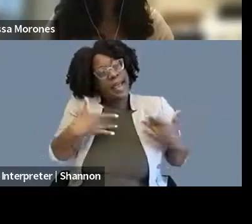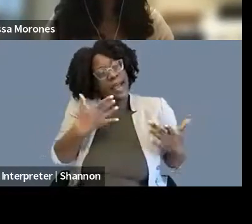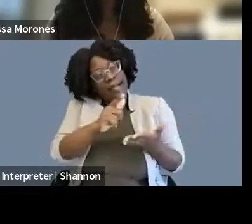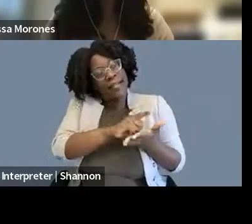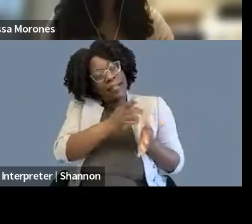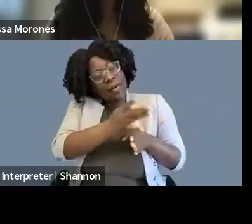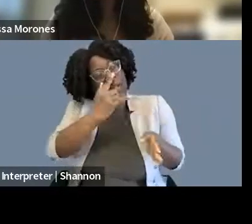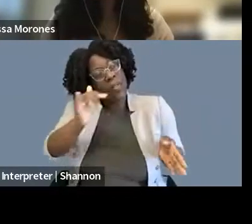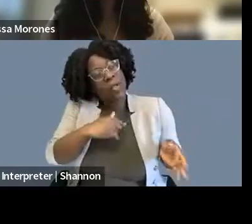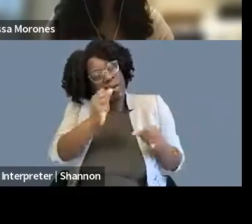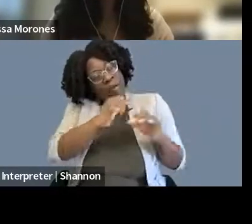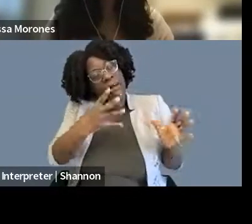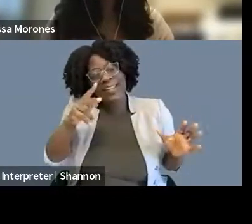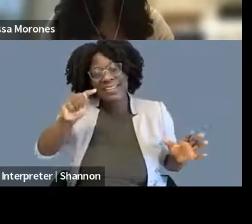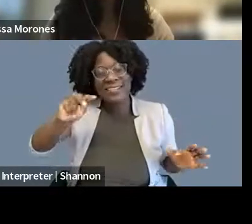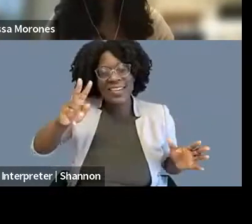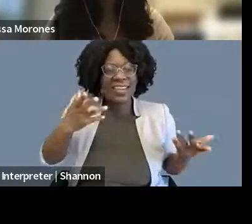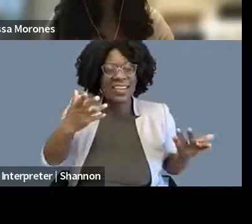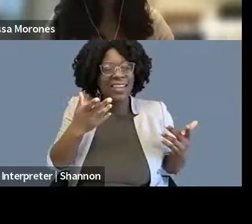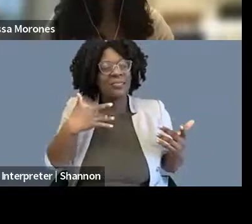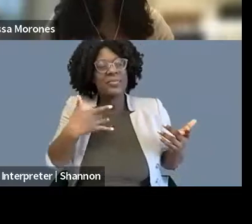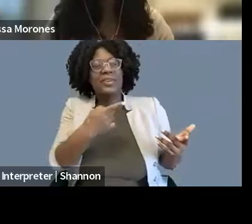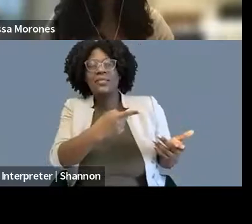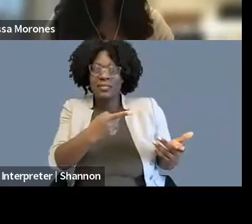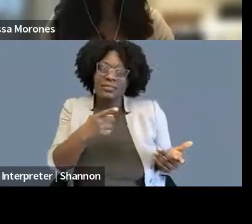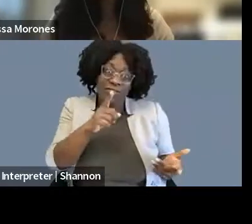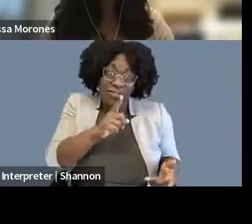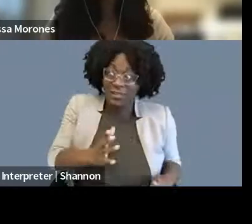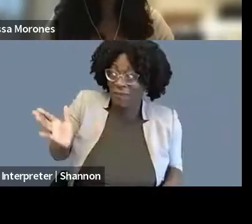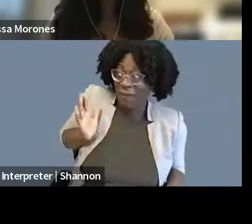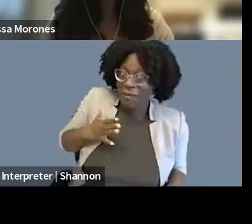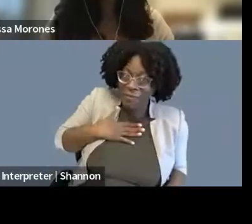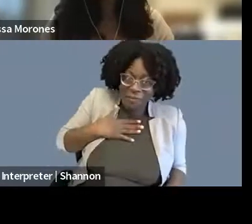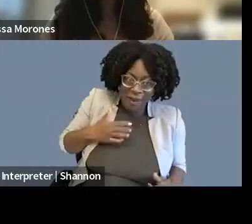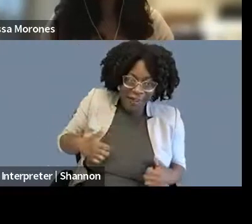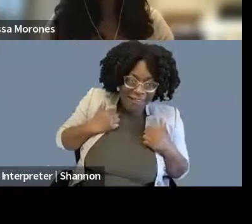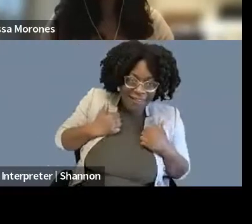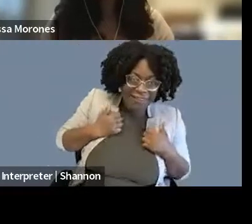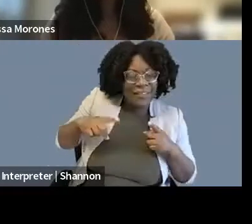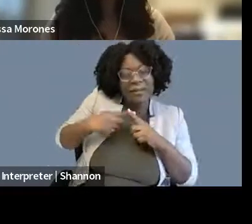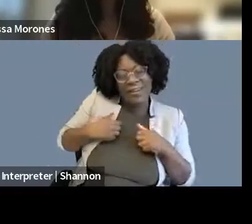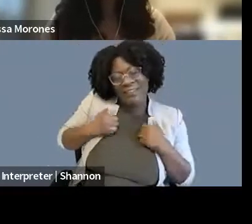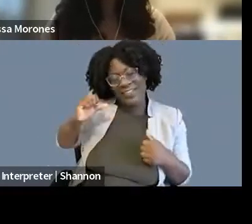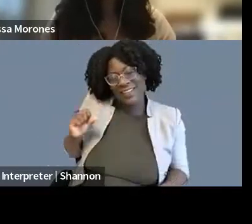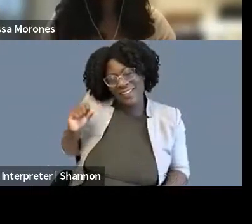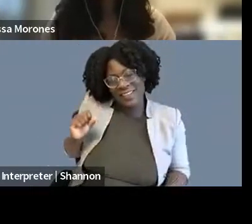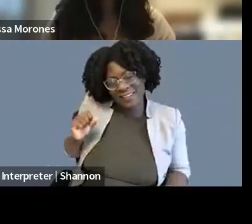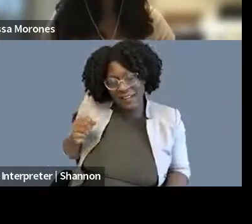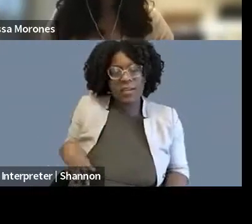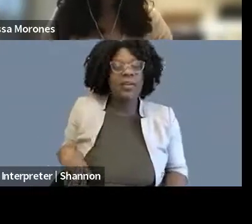in the courtroom, that was my life then, in the South, of course. And so that meant that I also got to attend protests